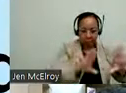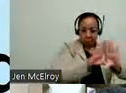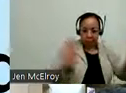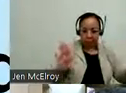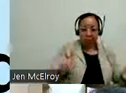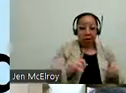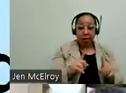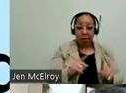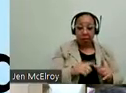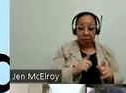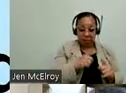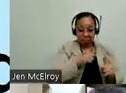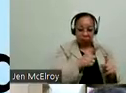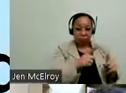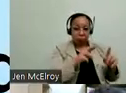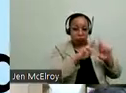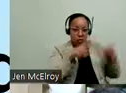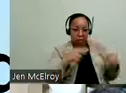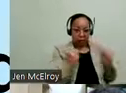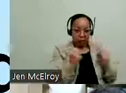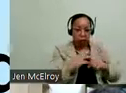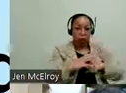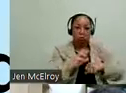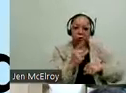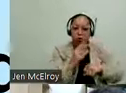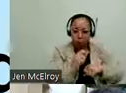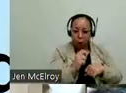the stove and refrigerator next to it. In the after picture you see an L